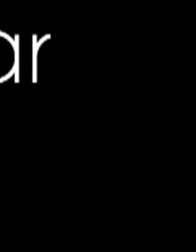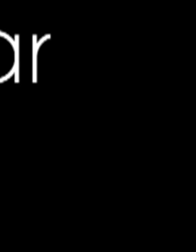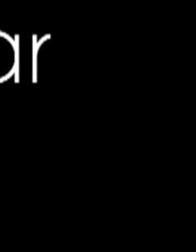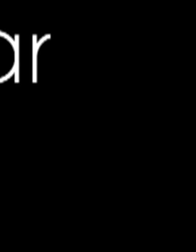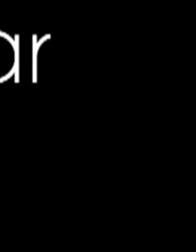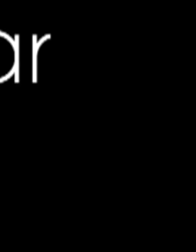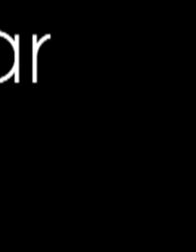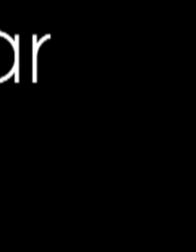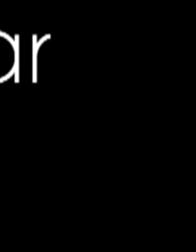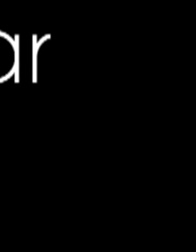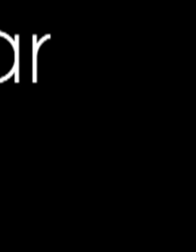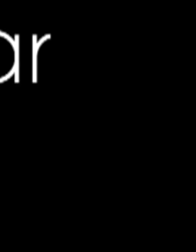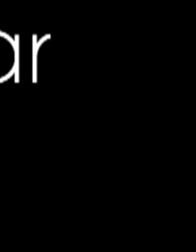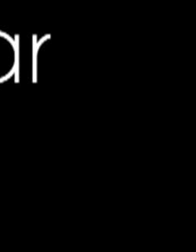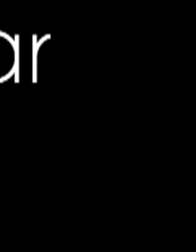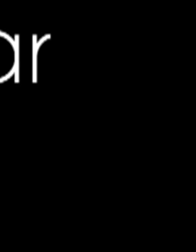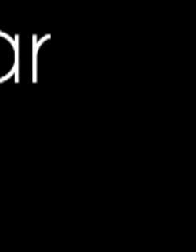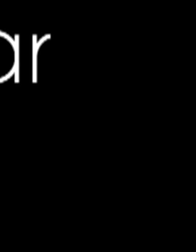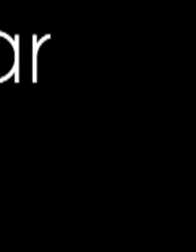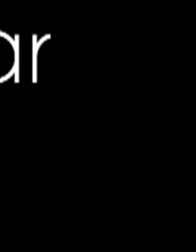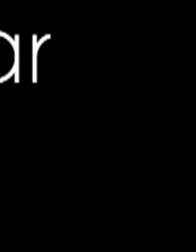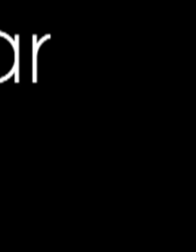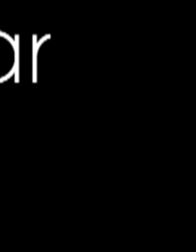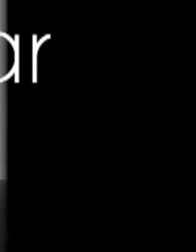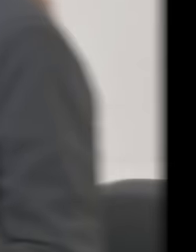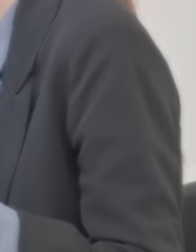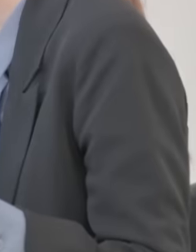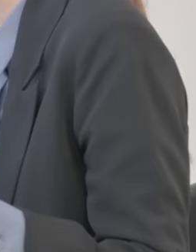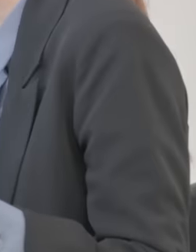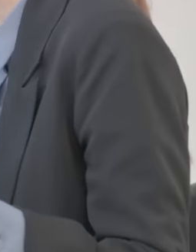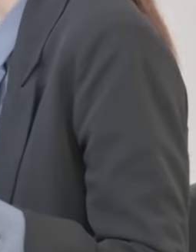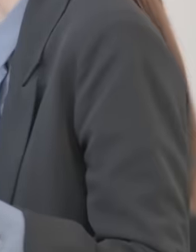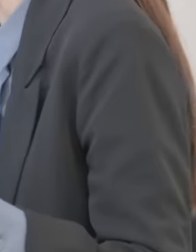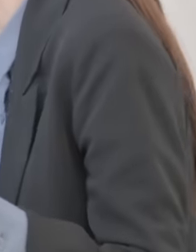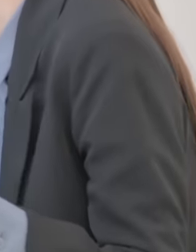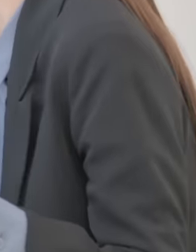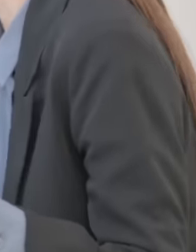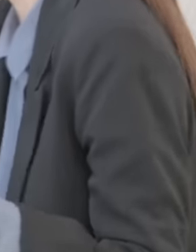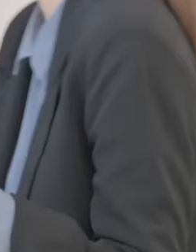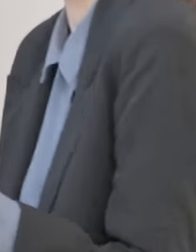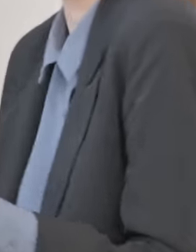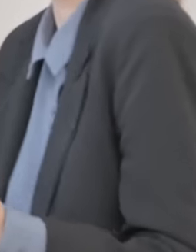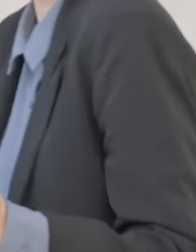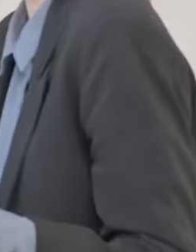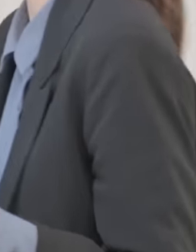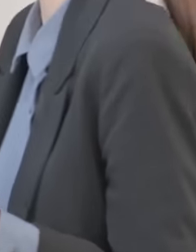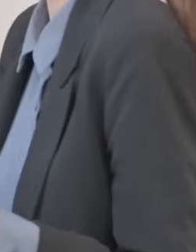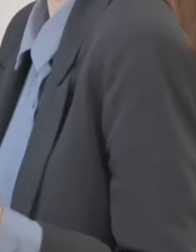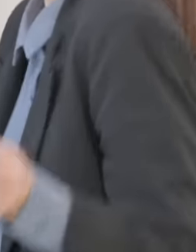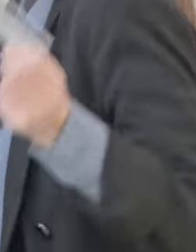Marí Amparo hunting who was very quiet receiving millions of pesos a month and at the